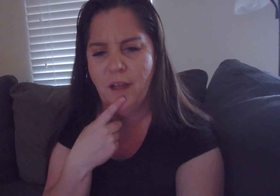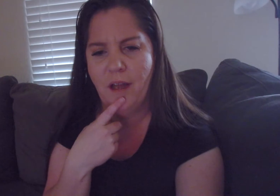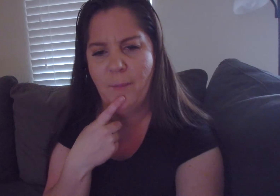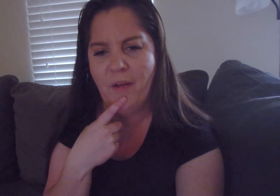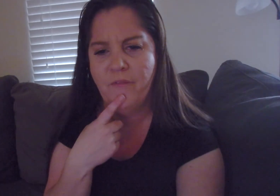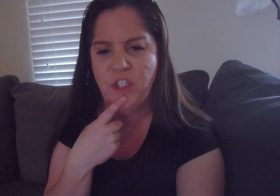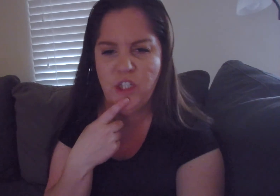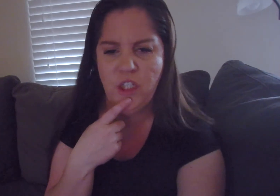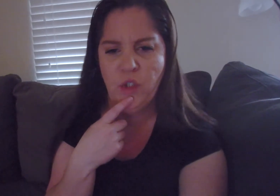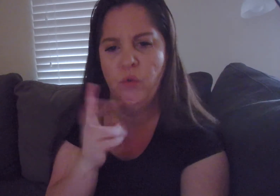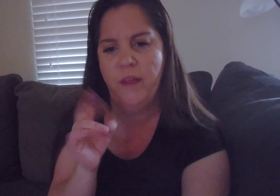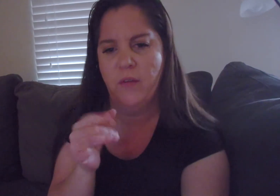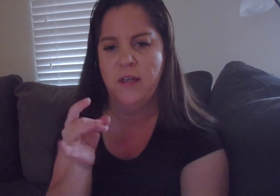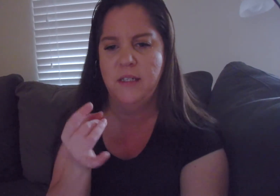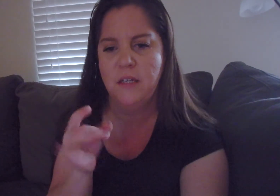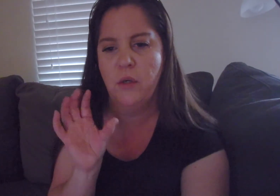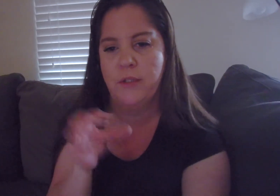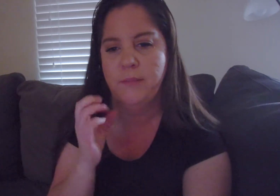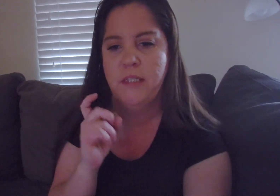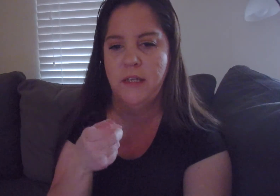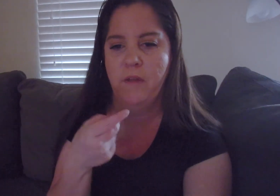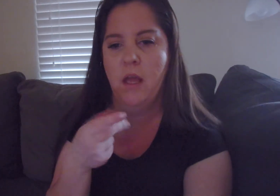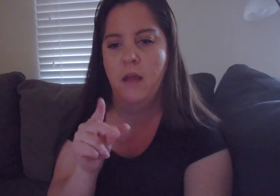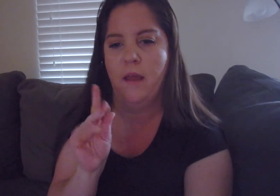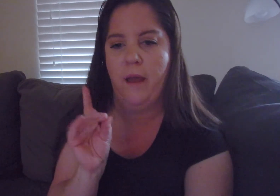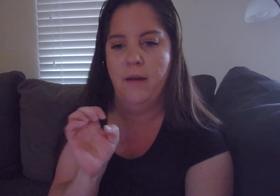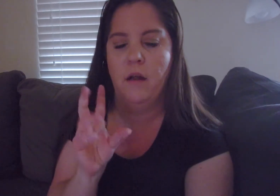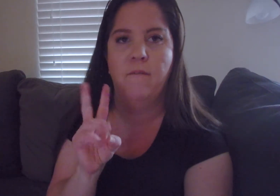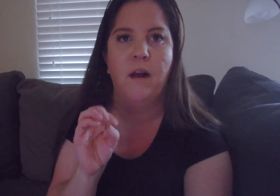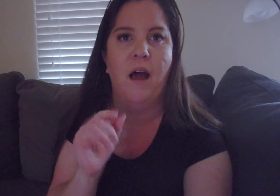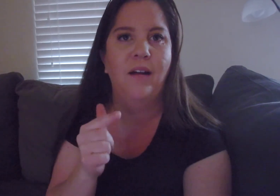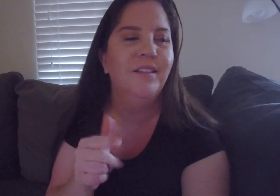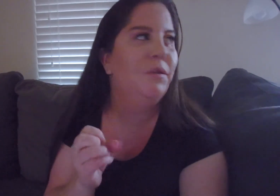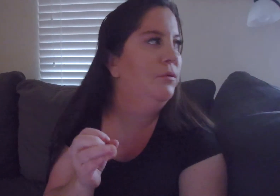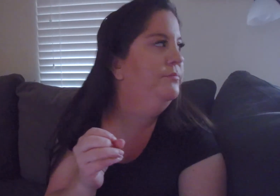"My official 2018 Christmas gift guide" vlog